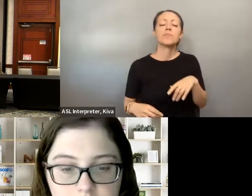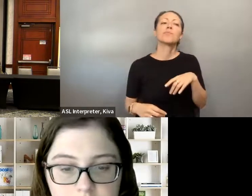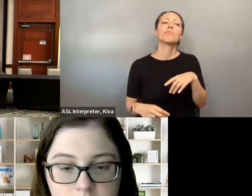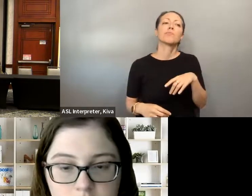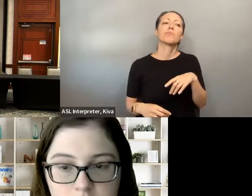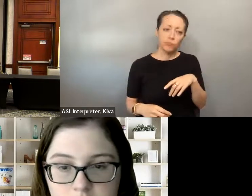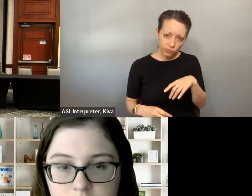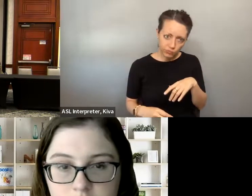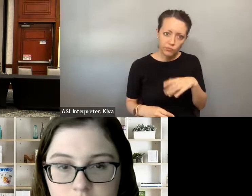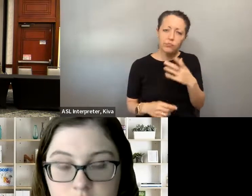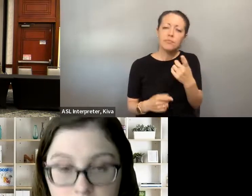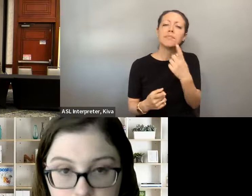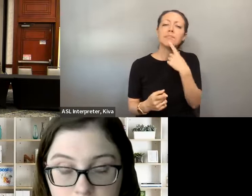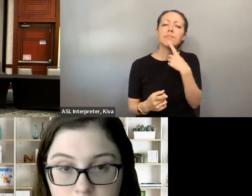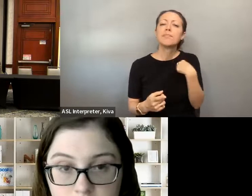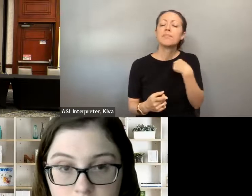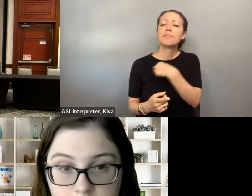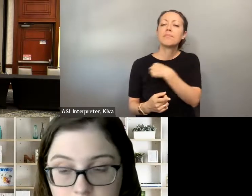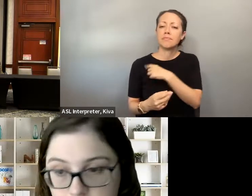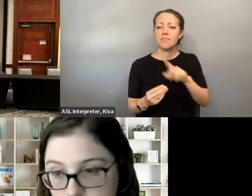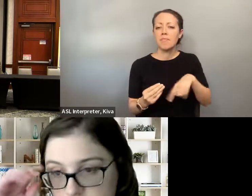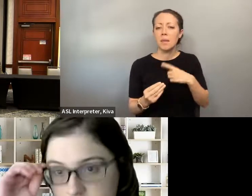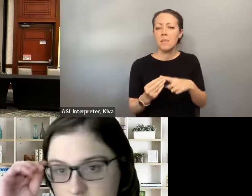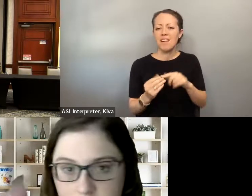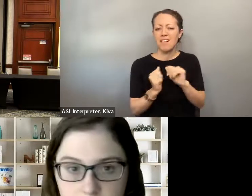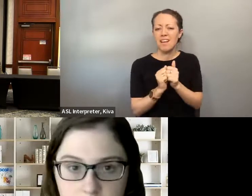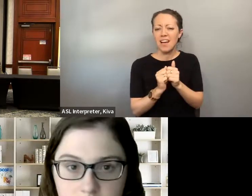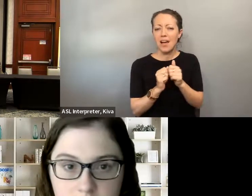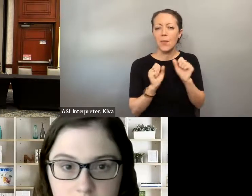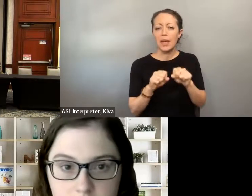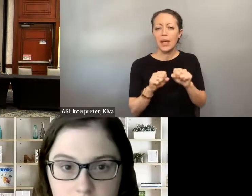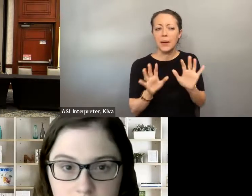providing us today. This will segway into the next question.